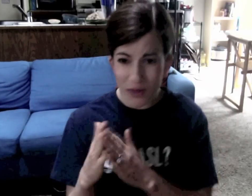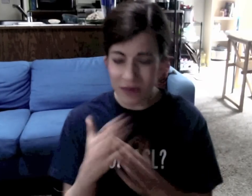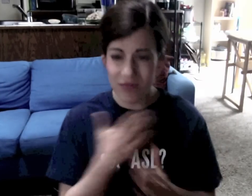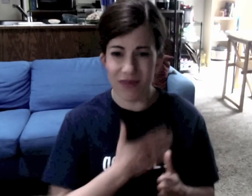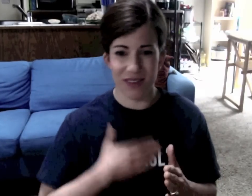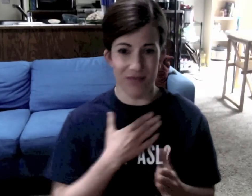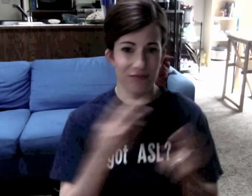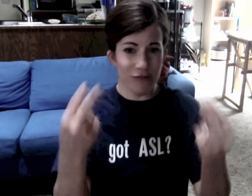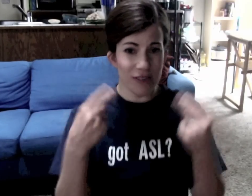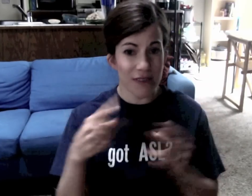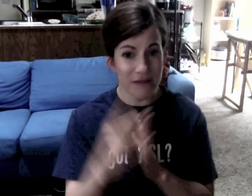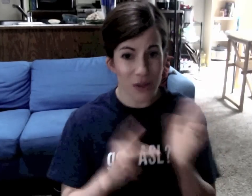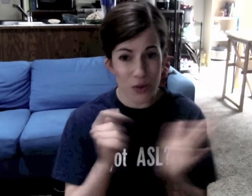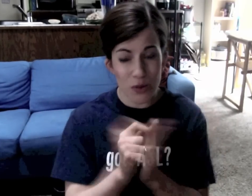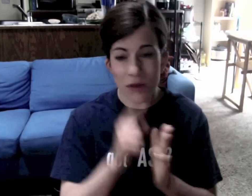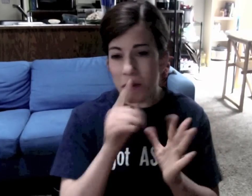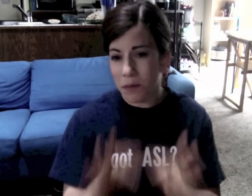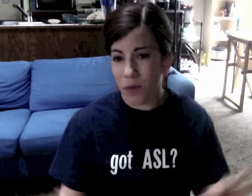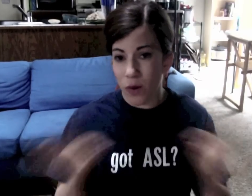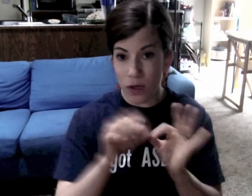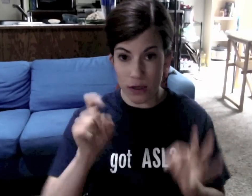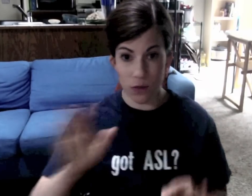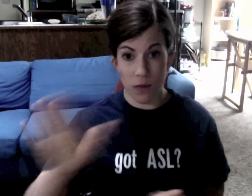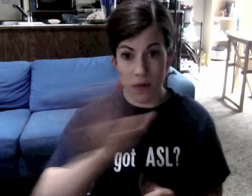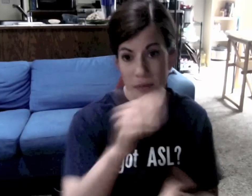Please watch this video. It is important and we need your help.